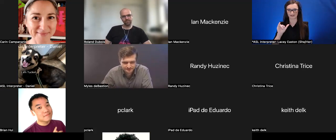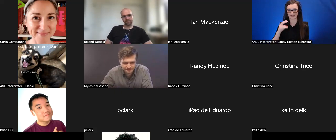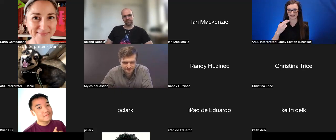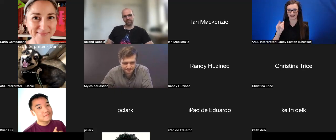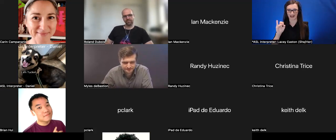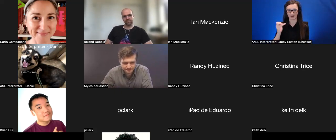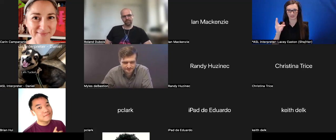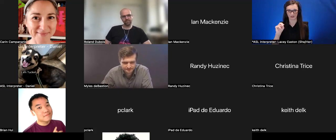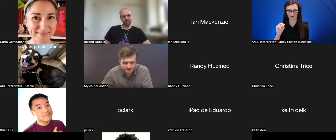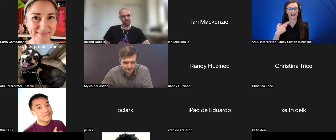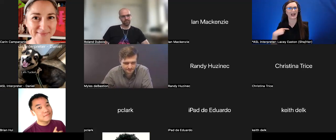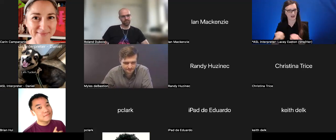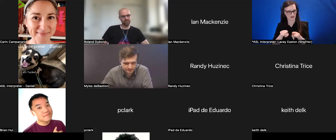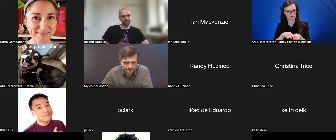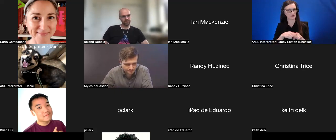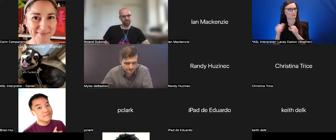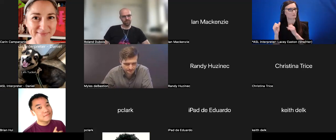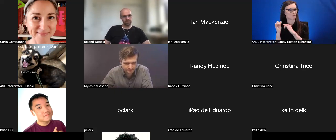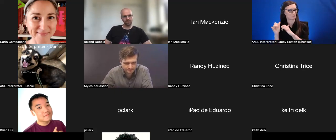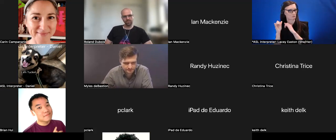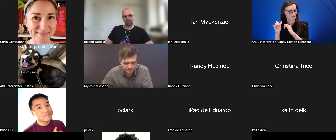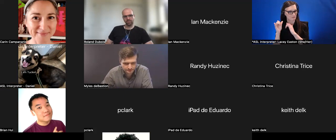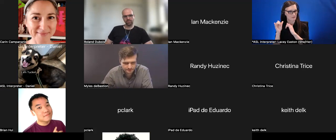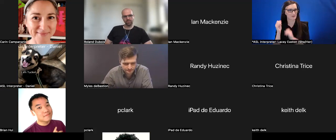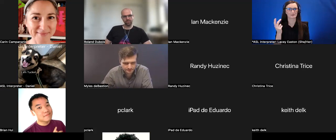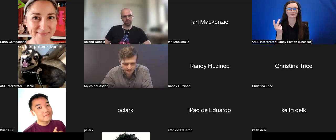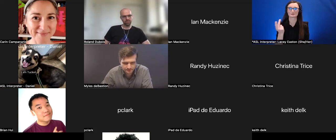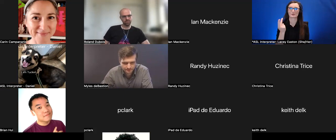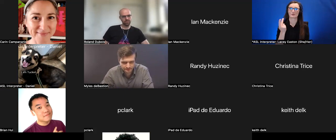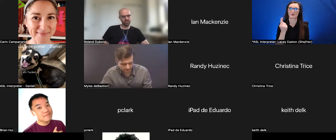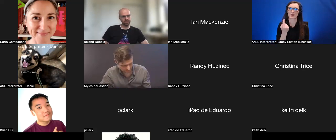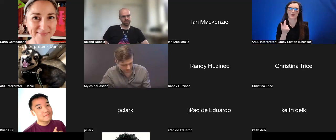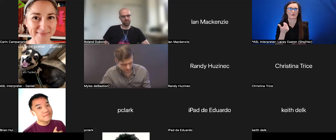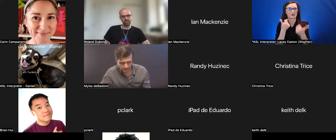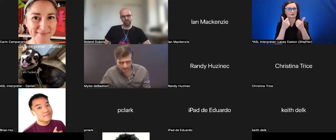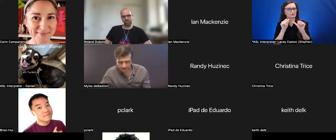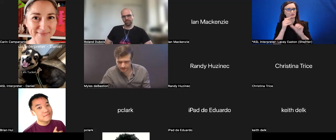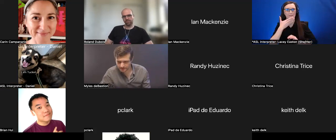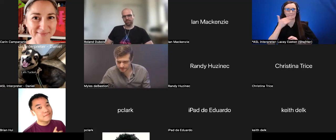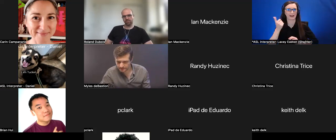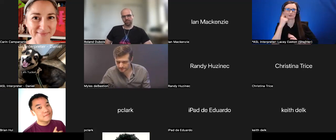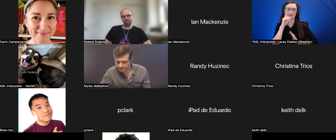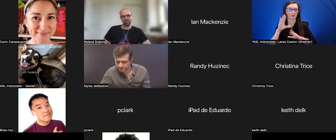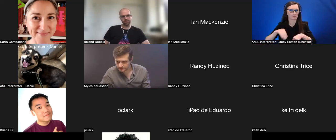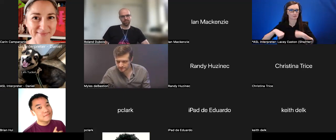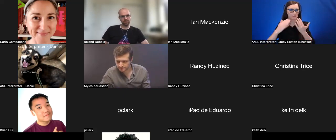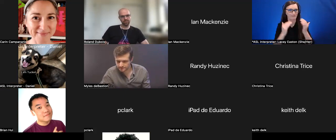a similar sentiment. We always hope to do our best to provide equal access to everybody, but with the